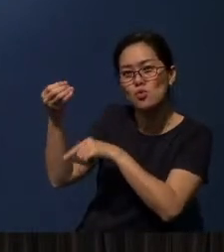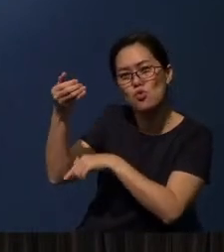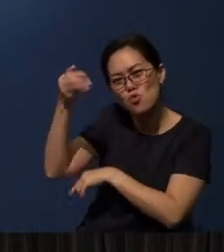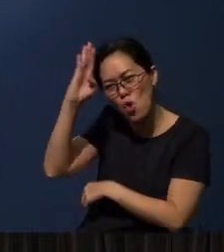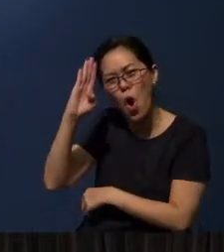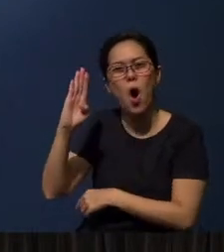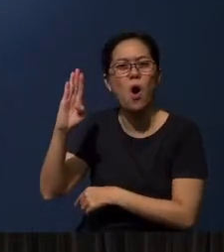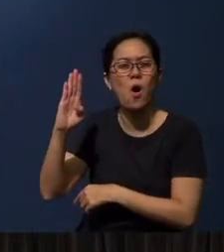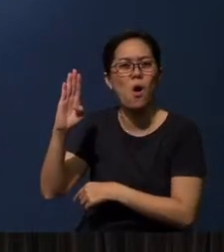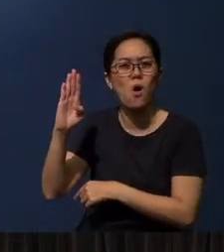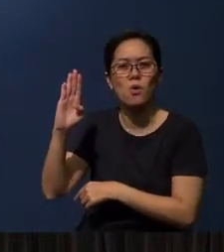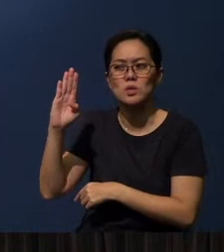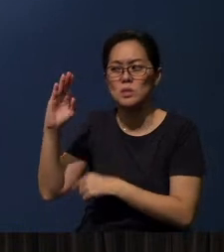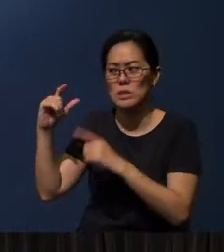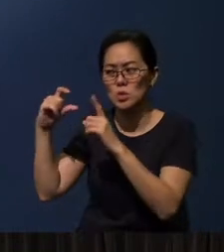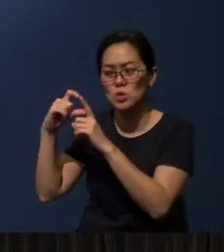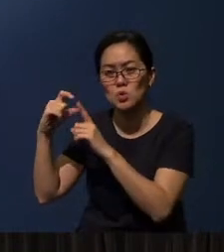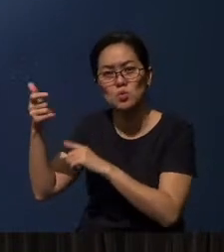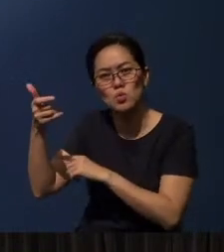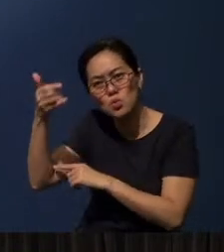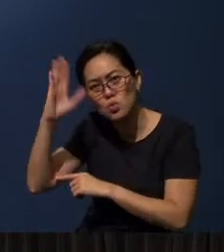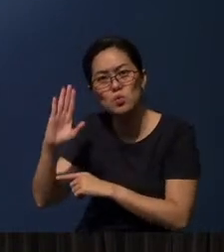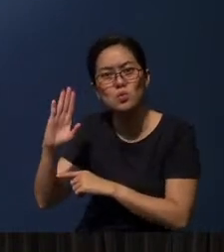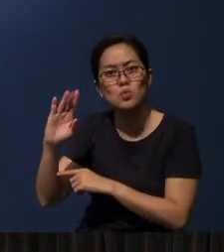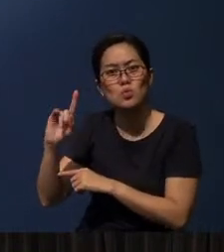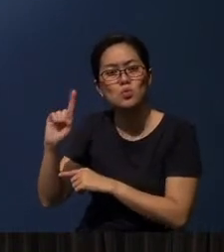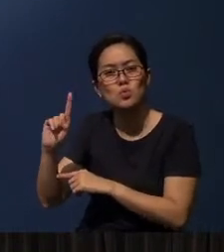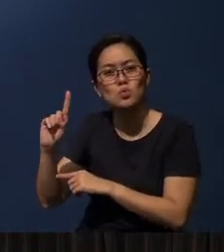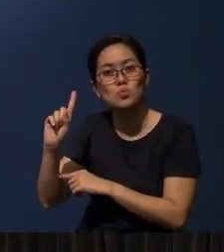and the Word of God, the Bible, itself.